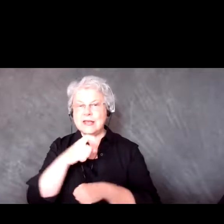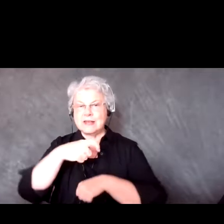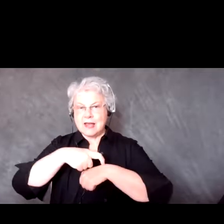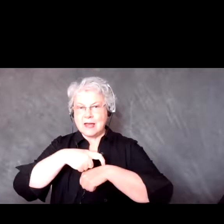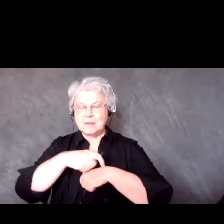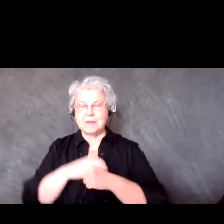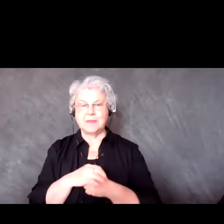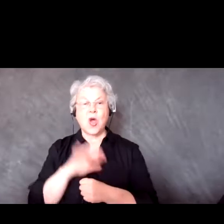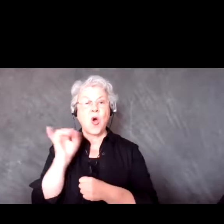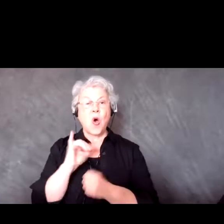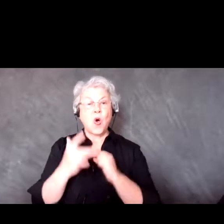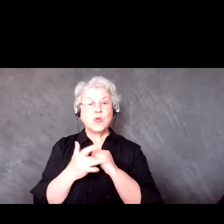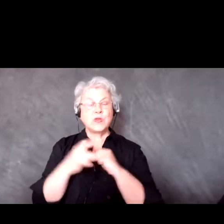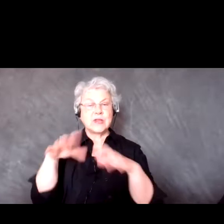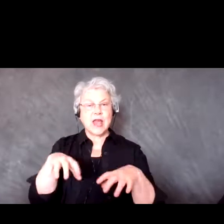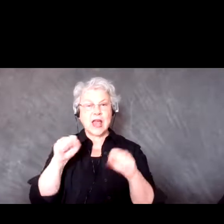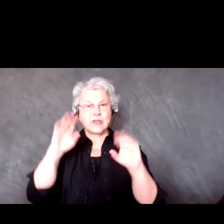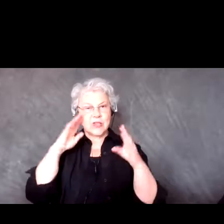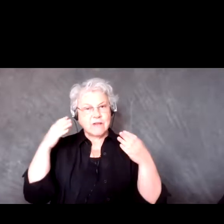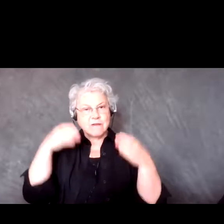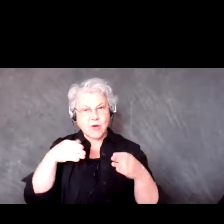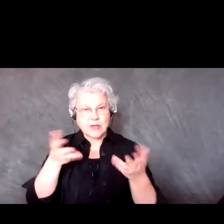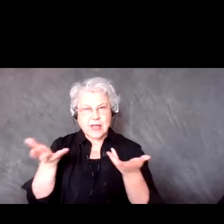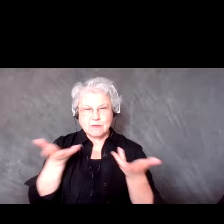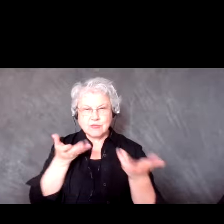a lot more on just facilitating and not having to worry about